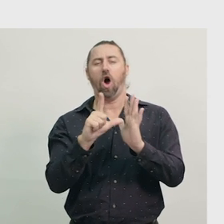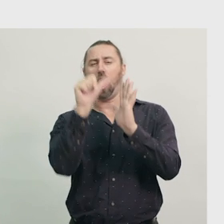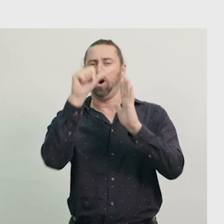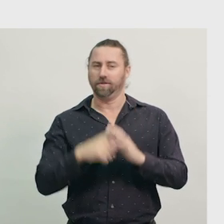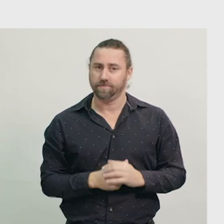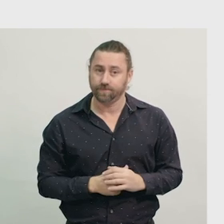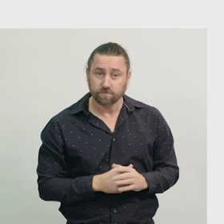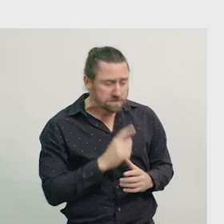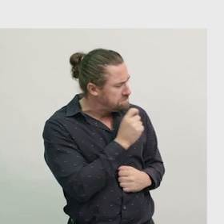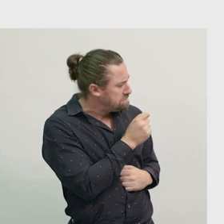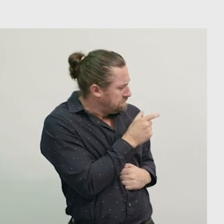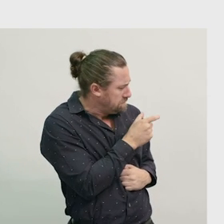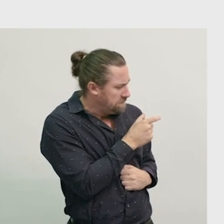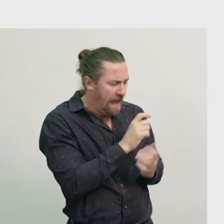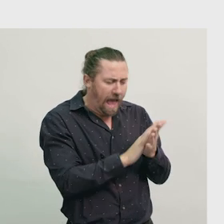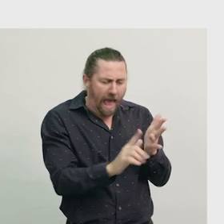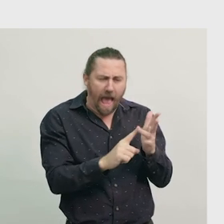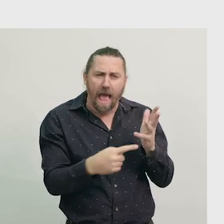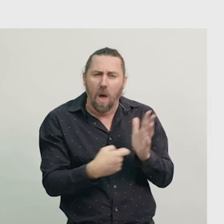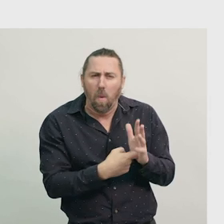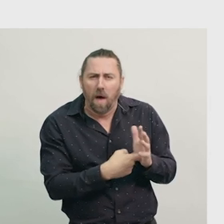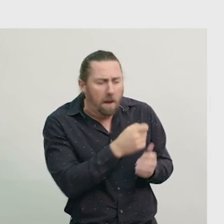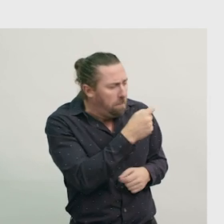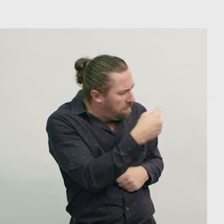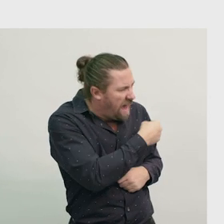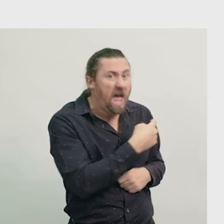The short hand points to the hour. The short hand is pointing to the 9,